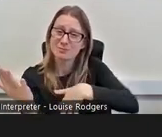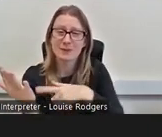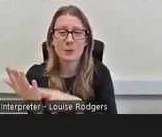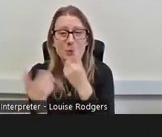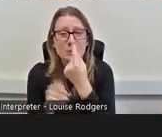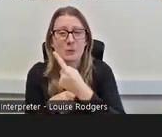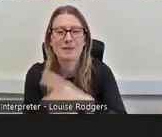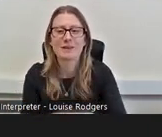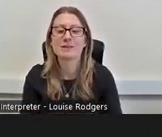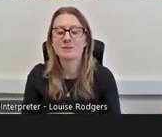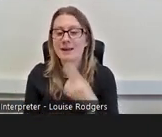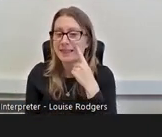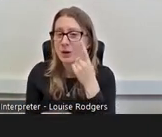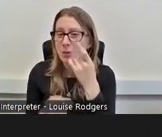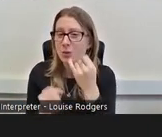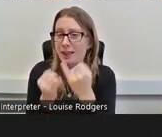I think we've just got one last slide before we finish.